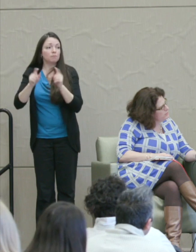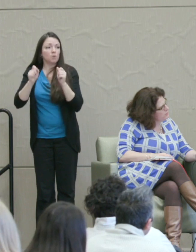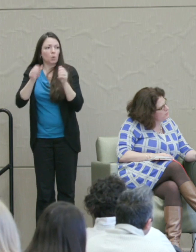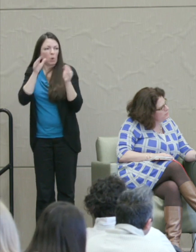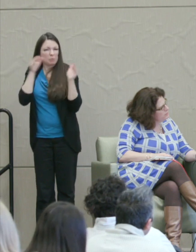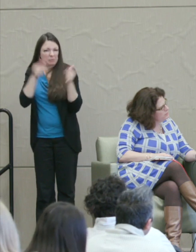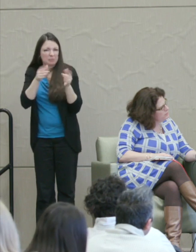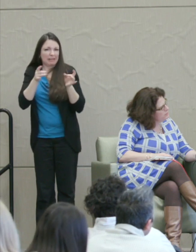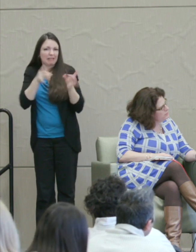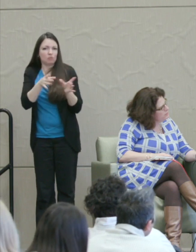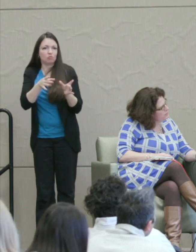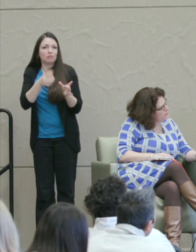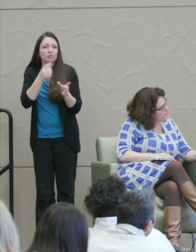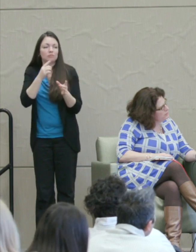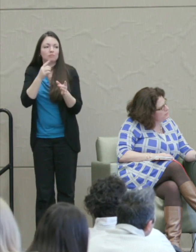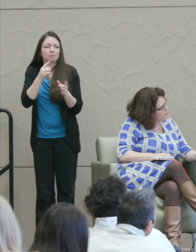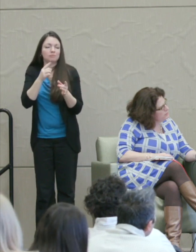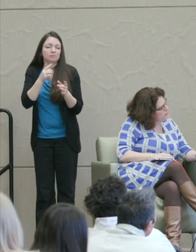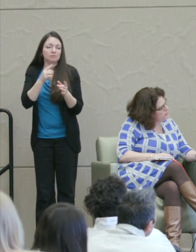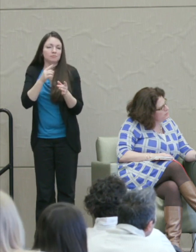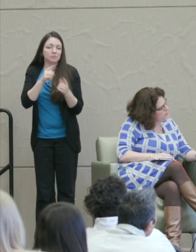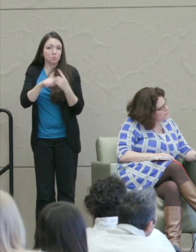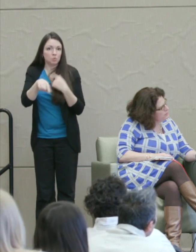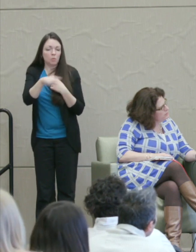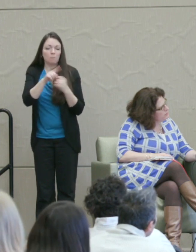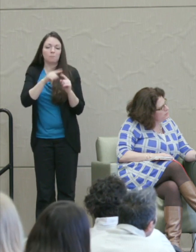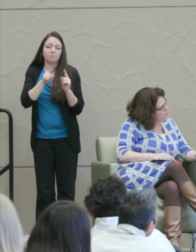Let me say some more about that in a minute.